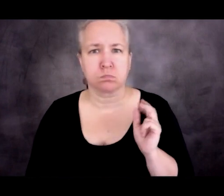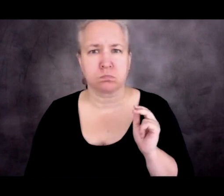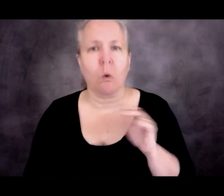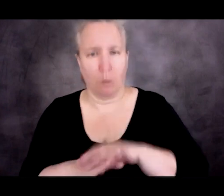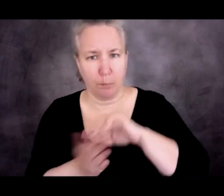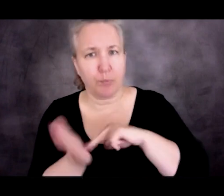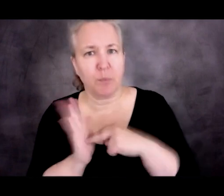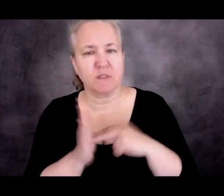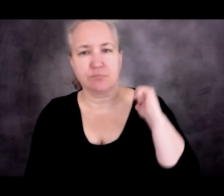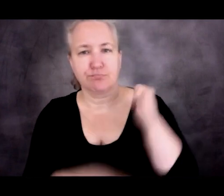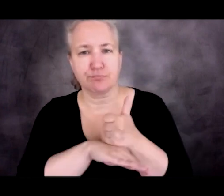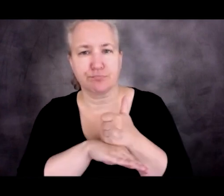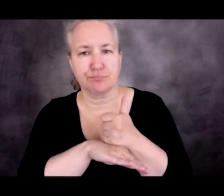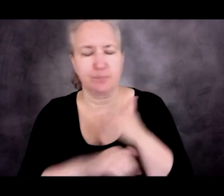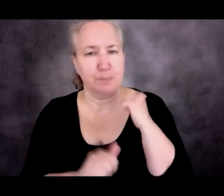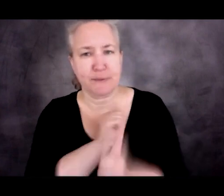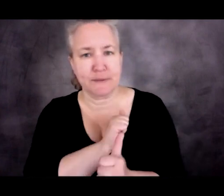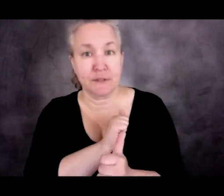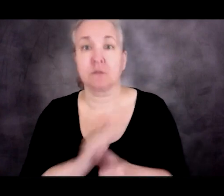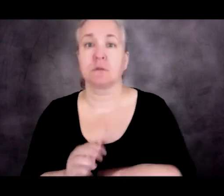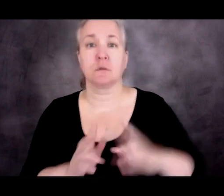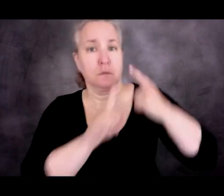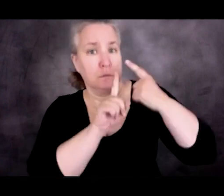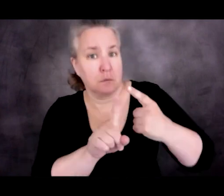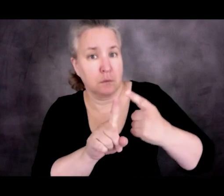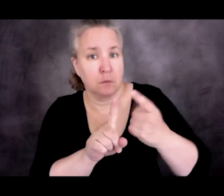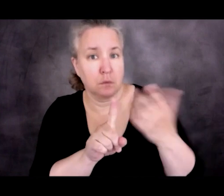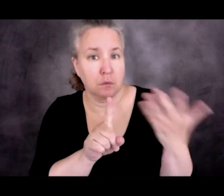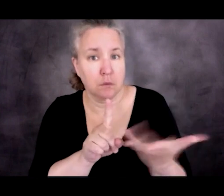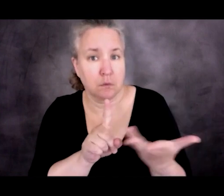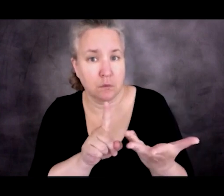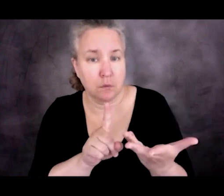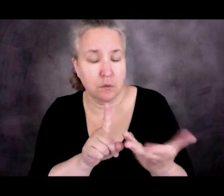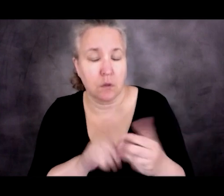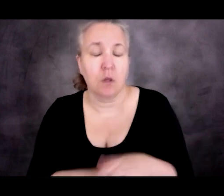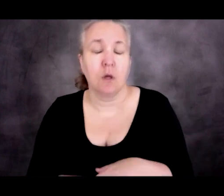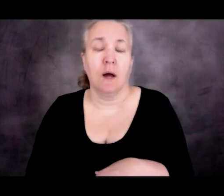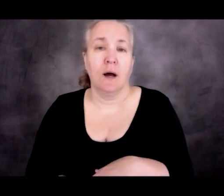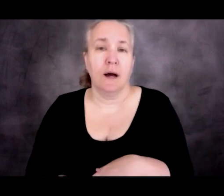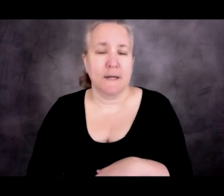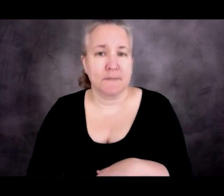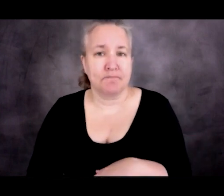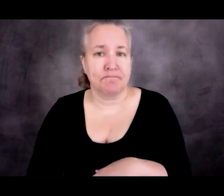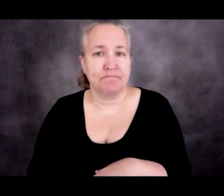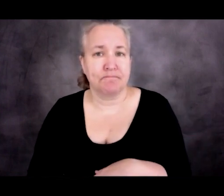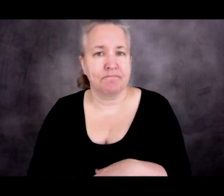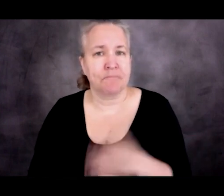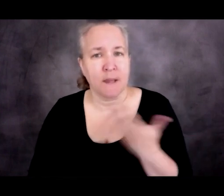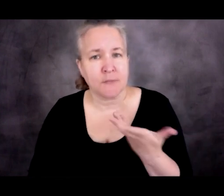They're policies that are designed to discourage people